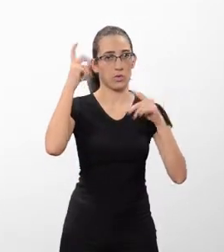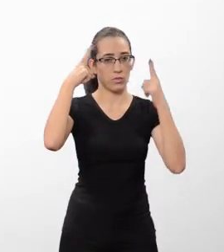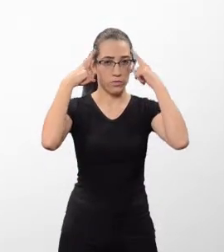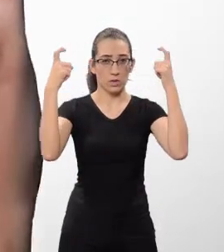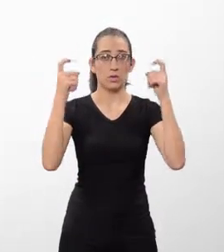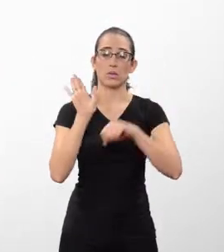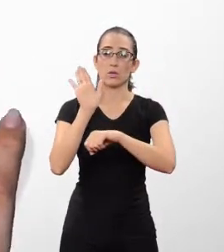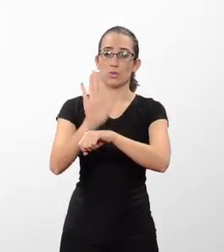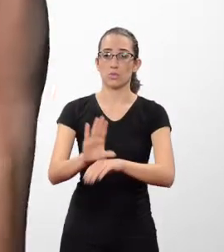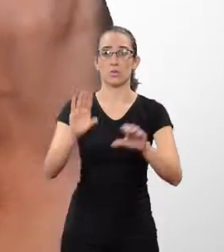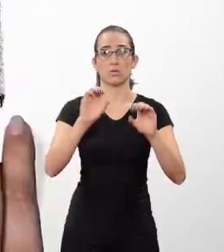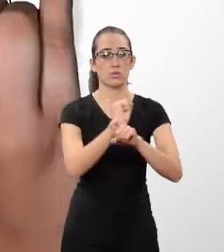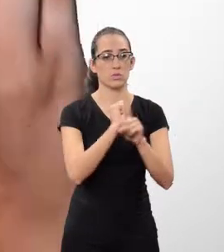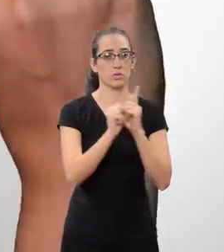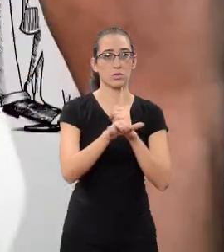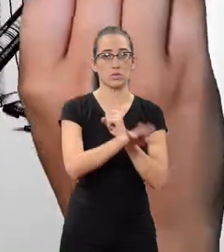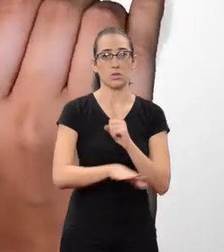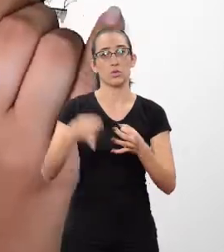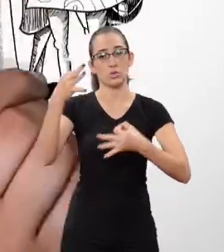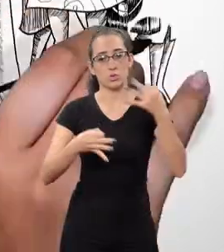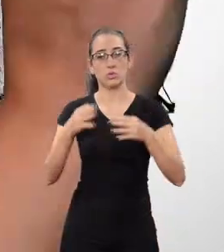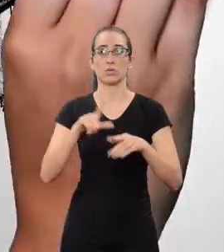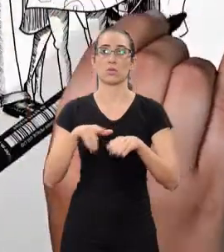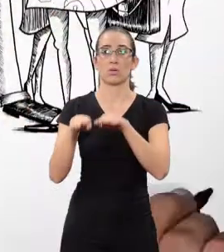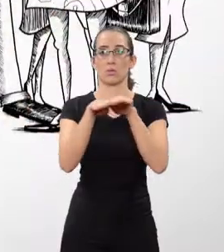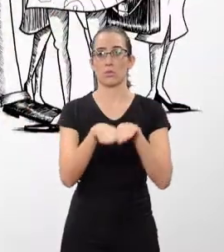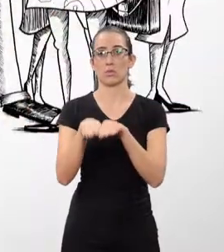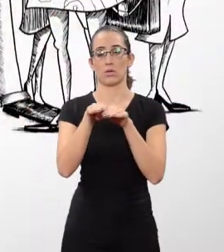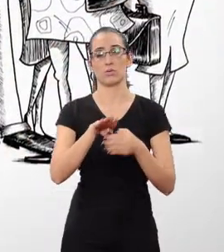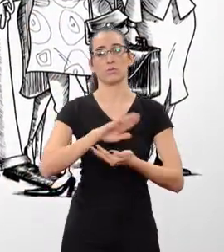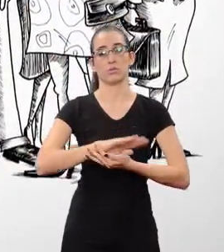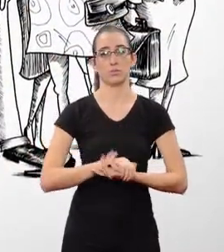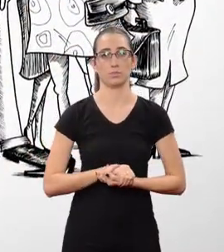contribute to a more equitable and egalitarian society.